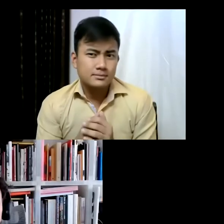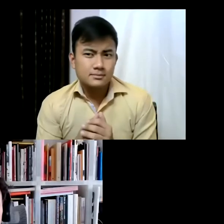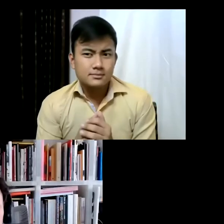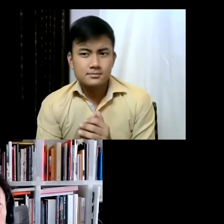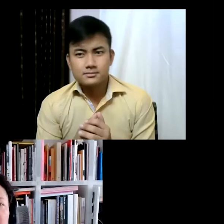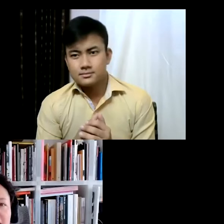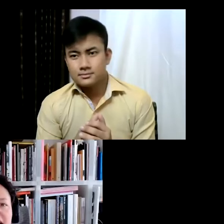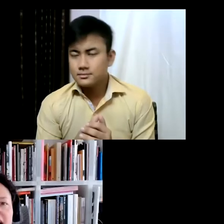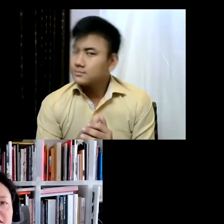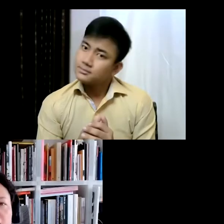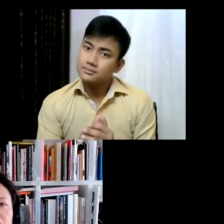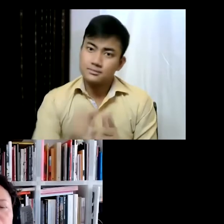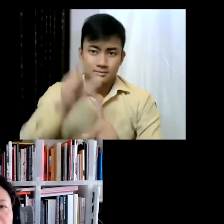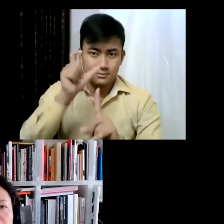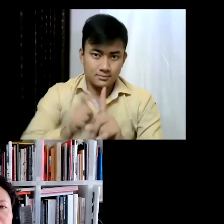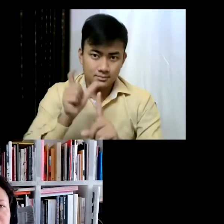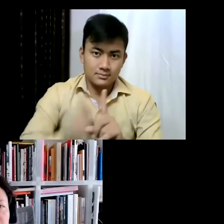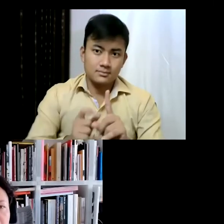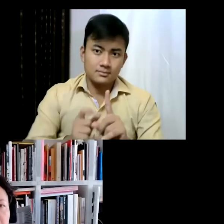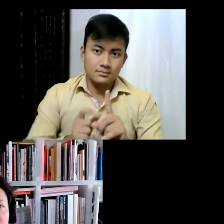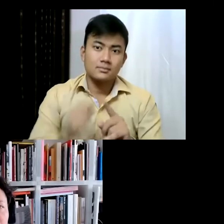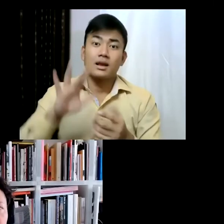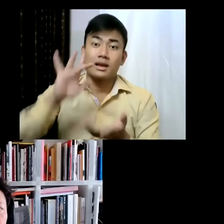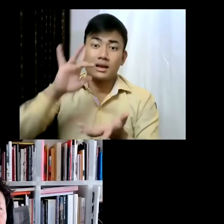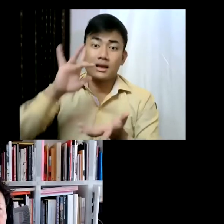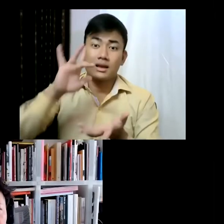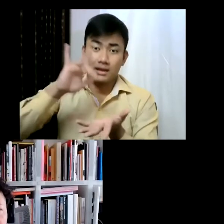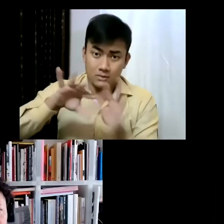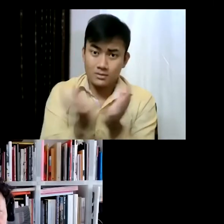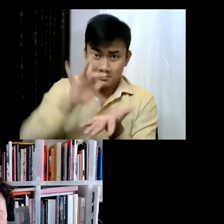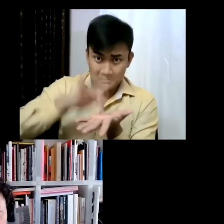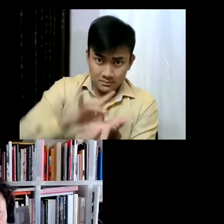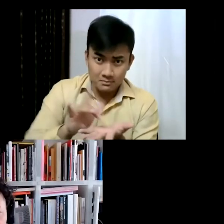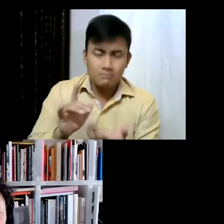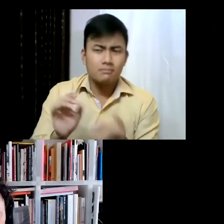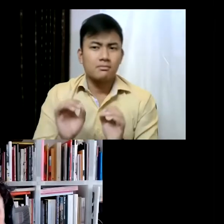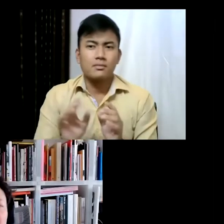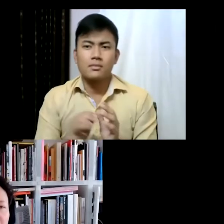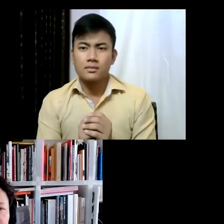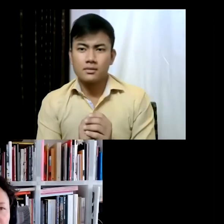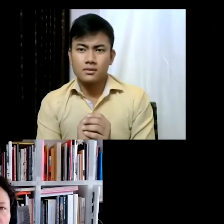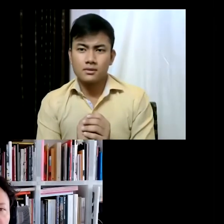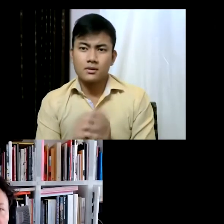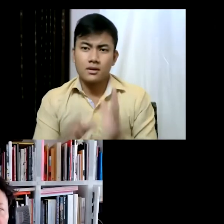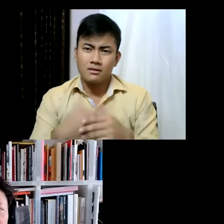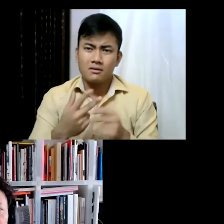is no longer at the centre of the universe; and measurable things as the enlightenment taught us,